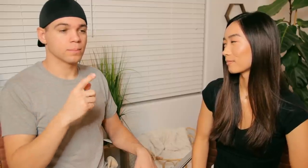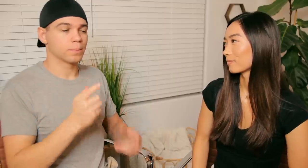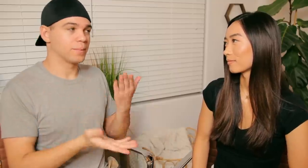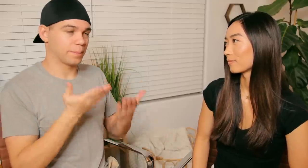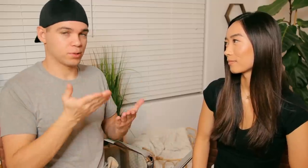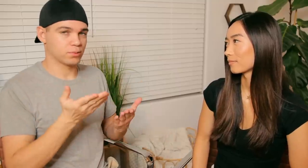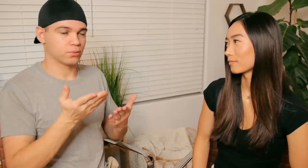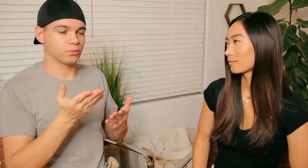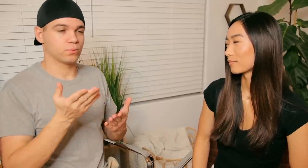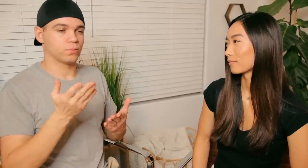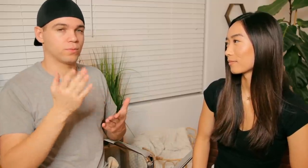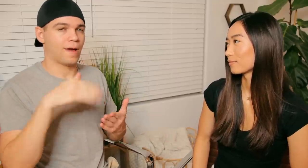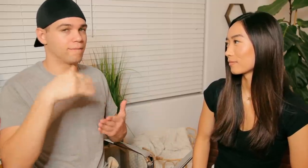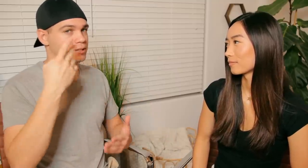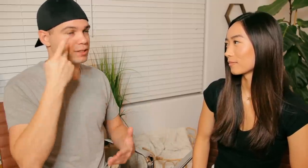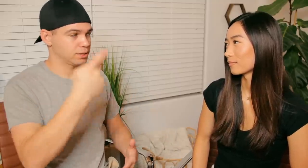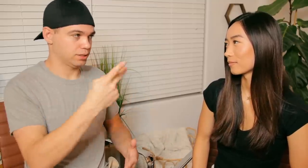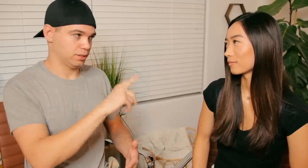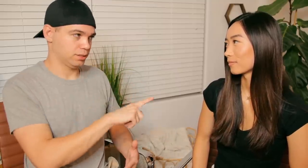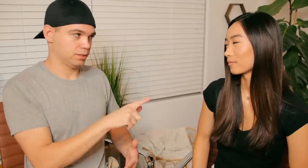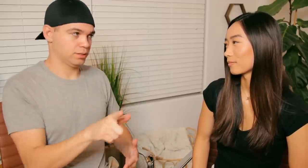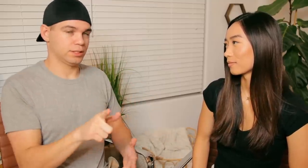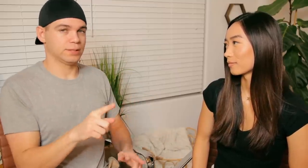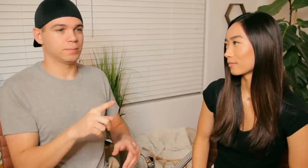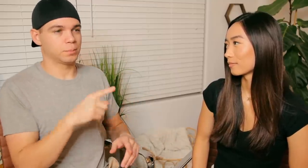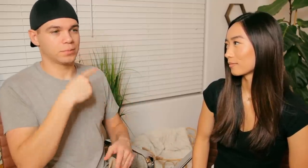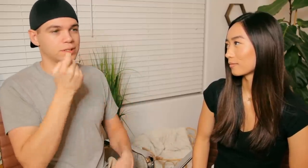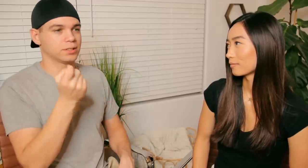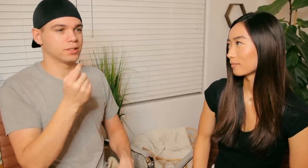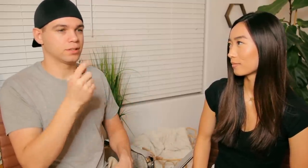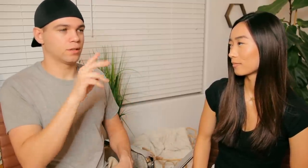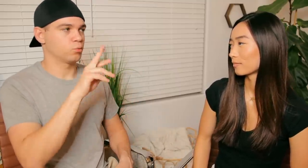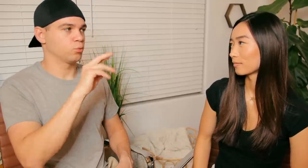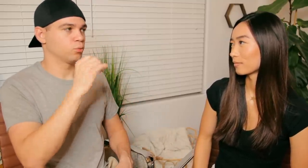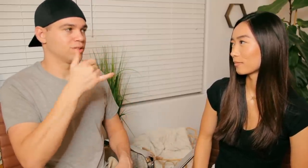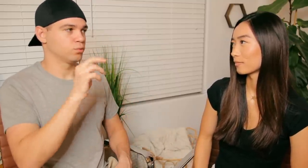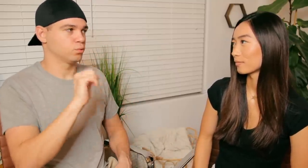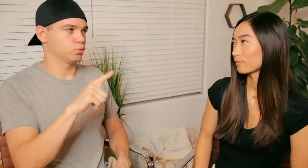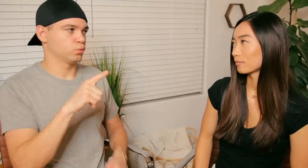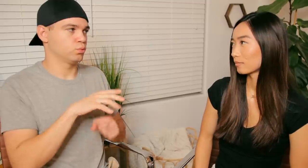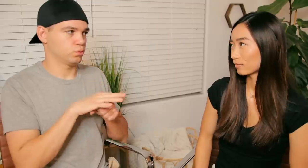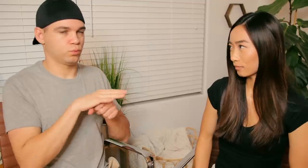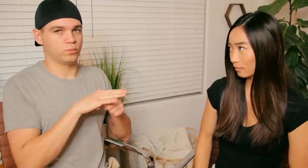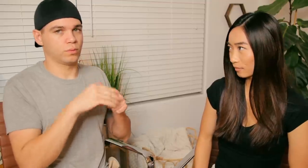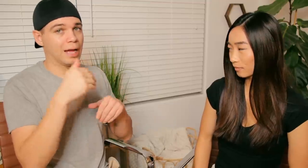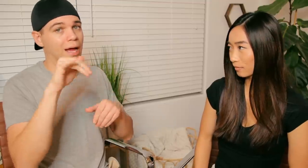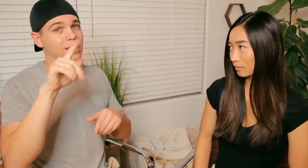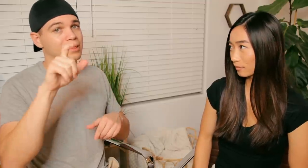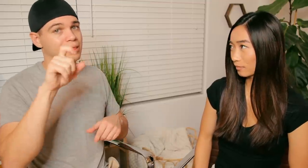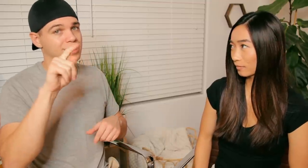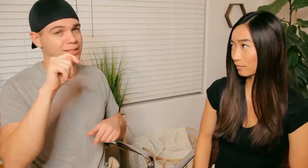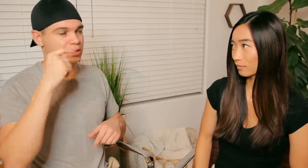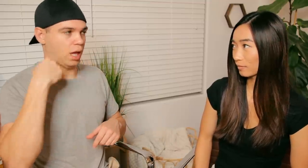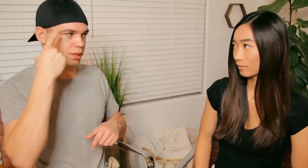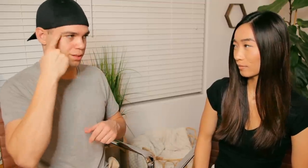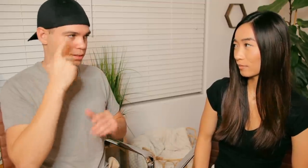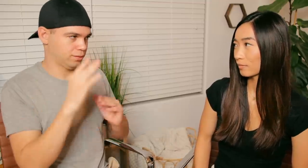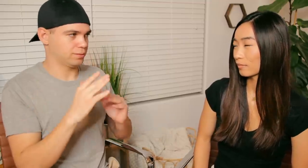you probably haven't seen this one because it's regional, at least I think